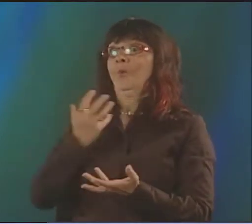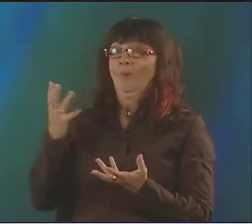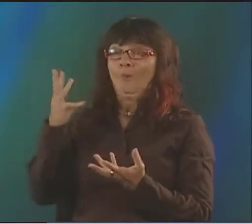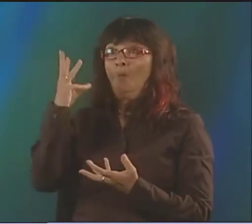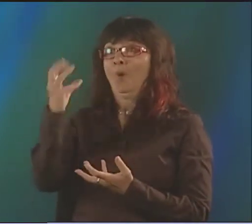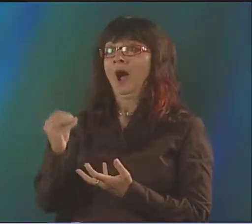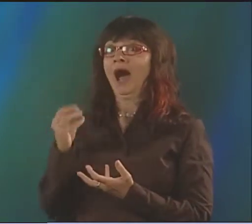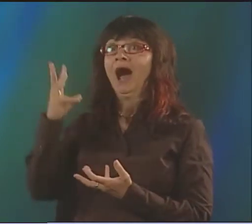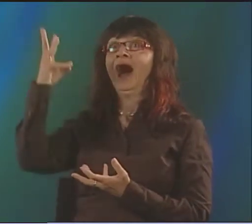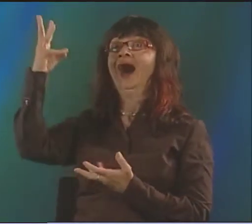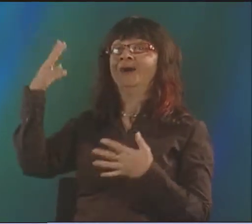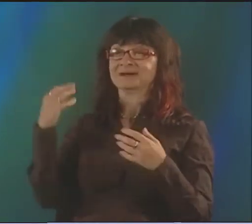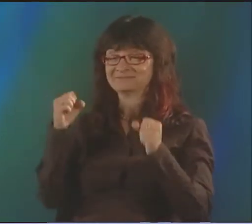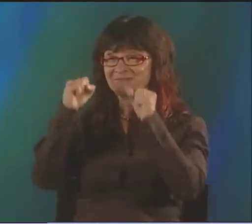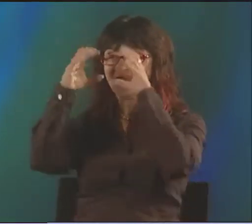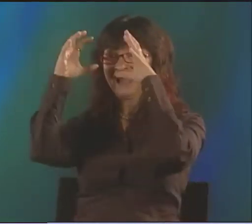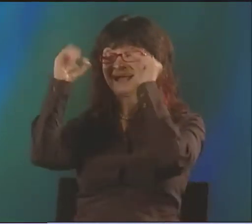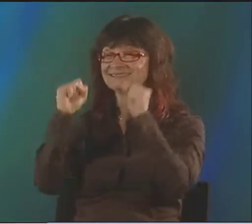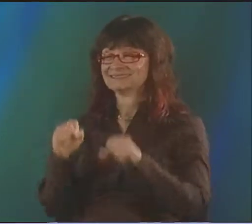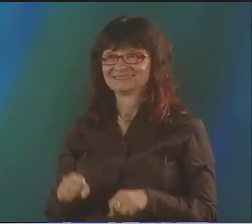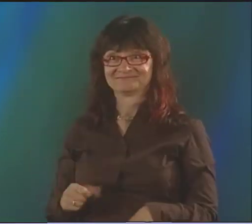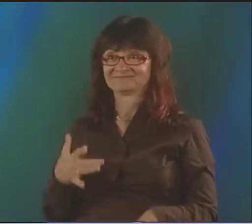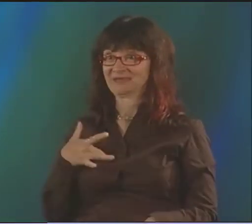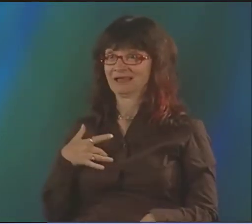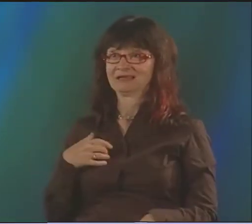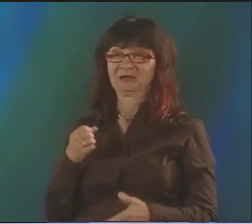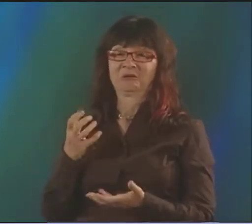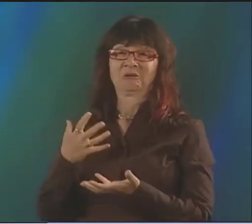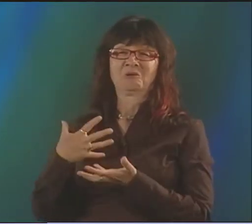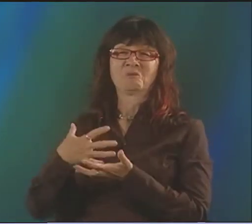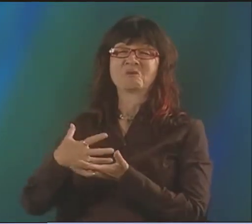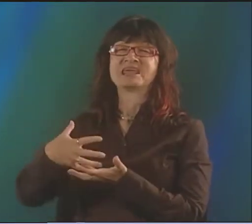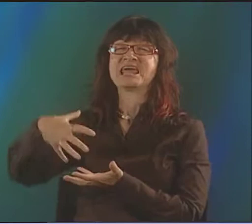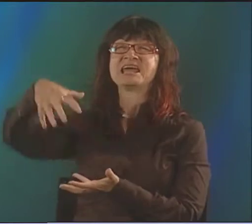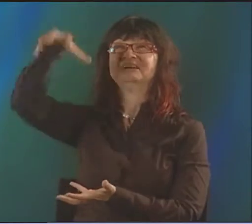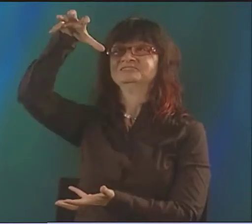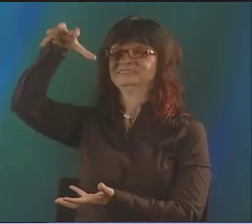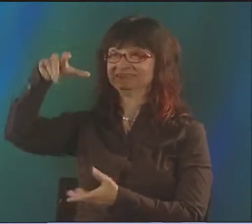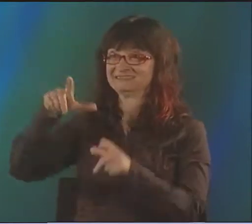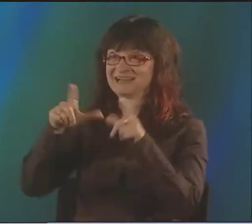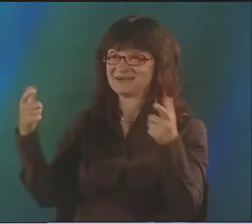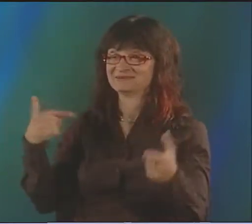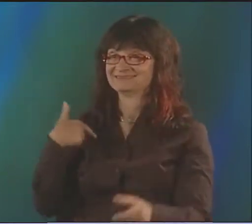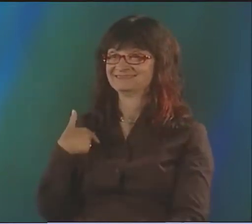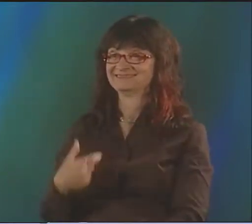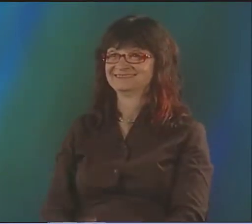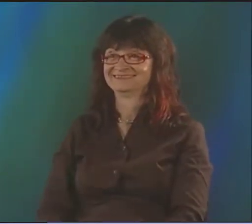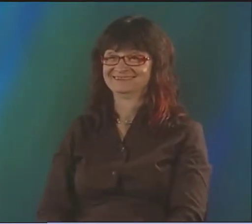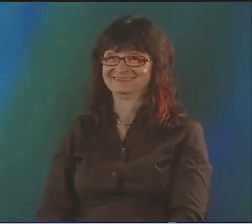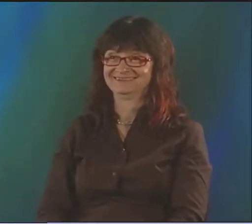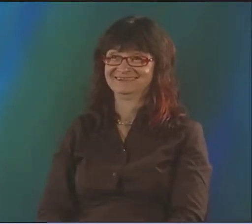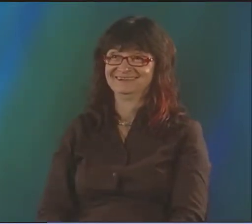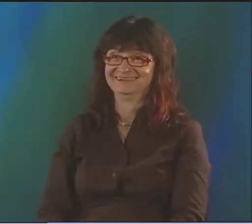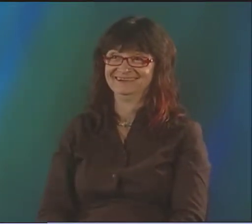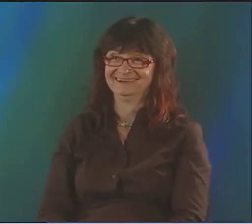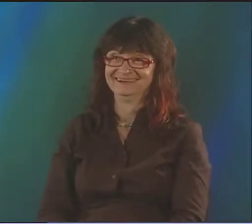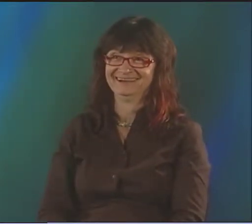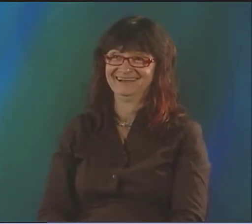I'VE BEEN EXPOSED TO, AND I ADD THEM TO MY OWN LEXICON, AND IT'S JUST FASCINATING. AND I AM RICH IN LANGUAGE.